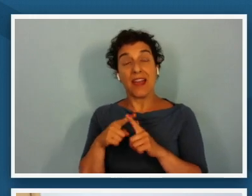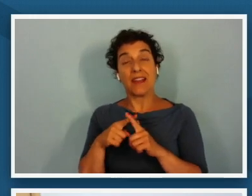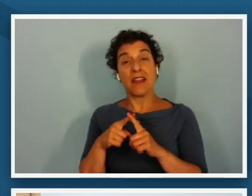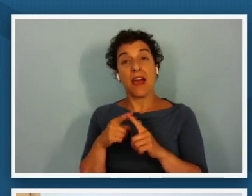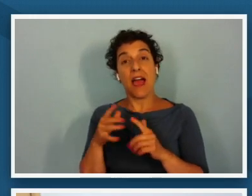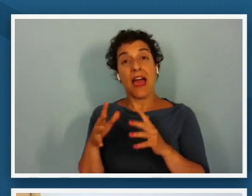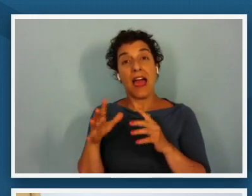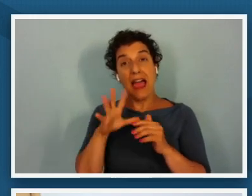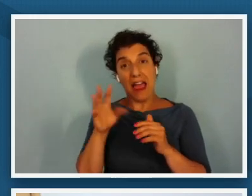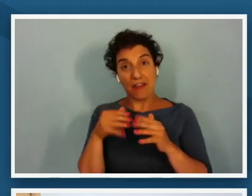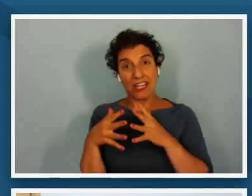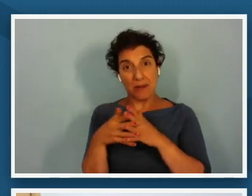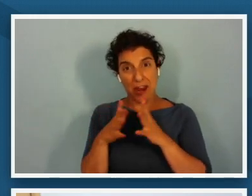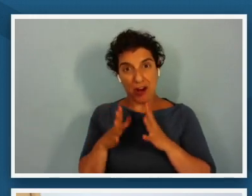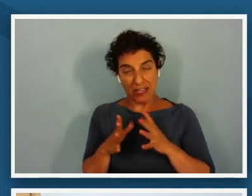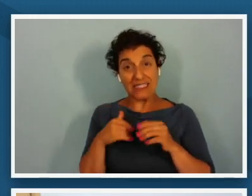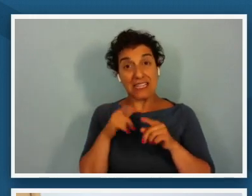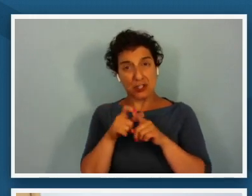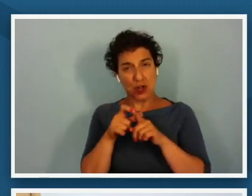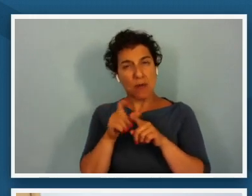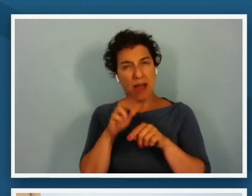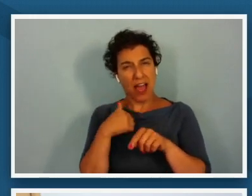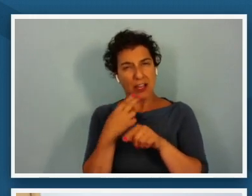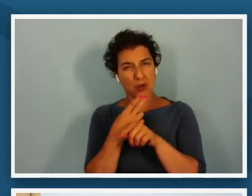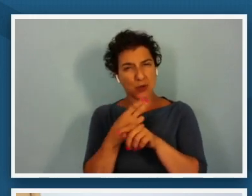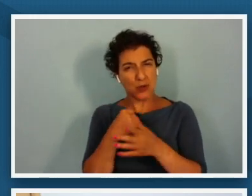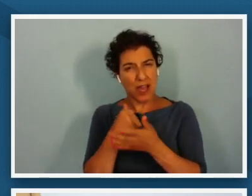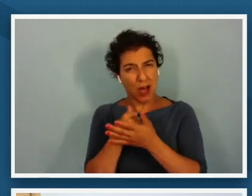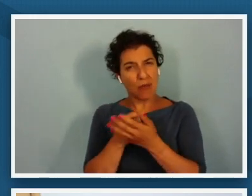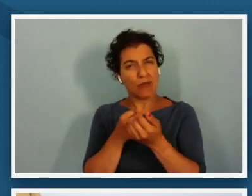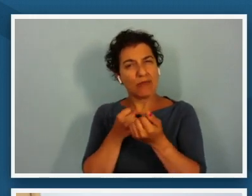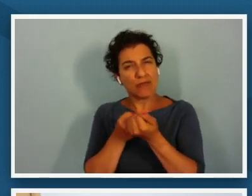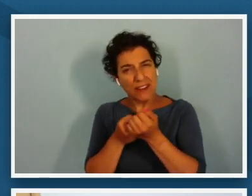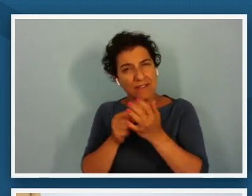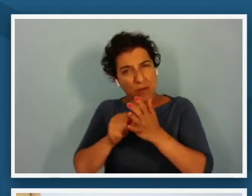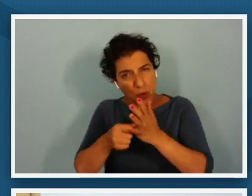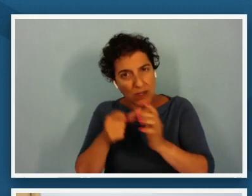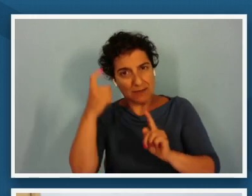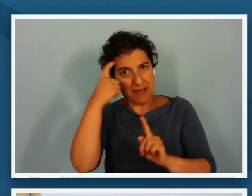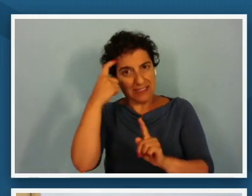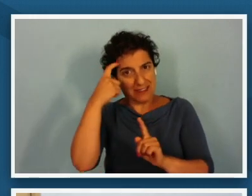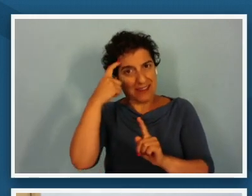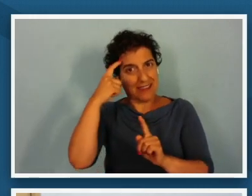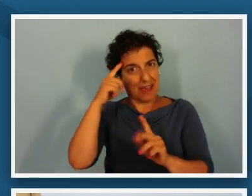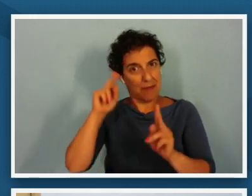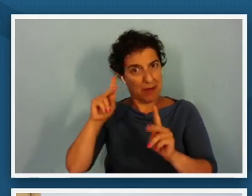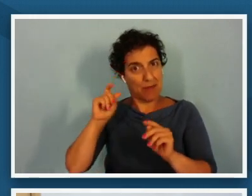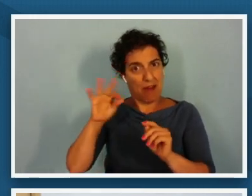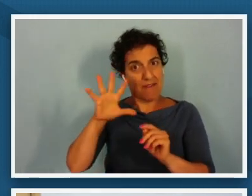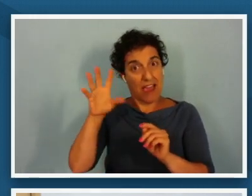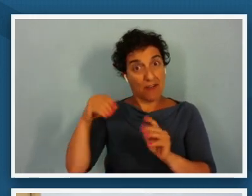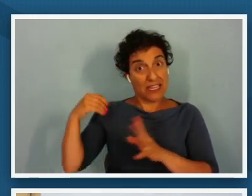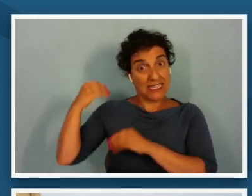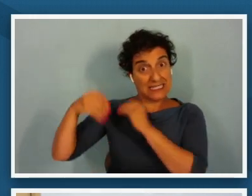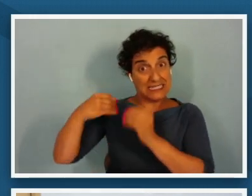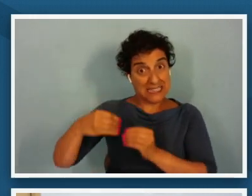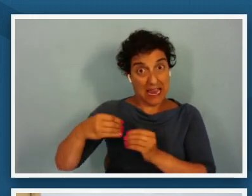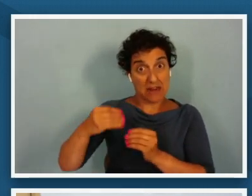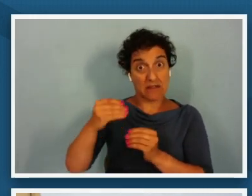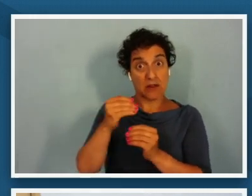term that i will use also to help reinforce mentally that people of african descent who